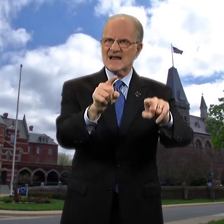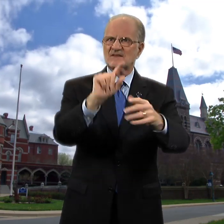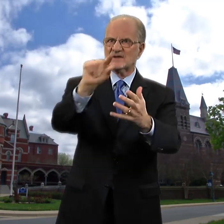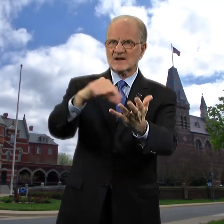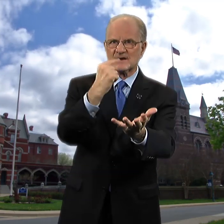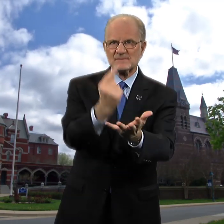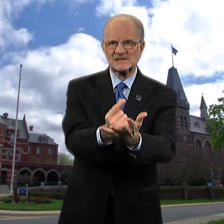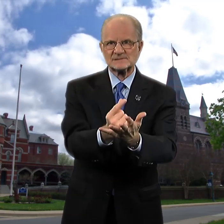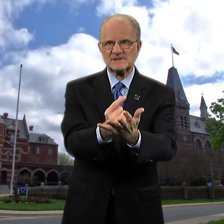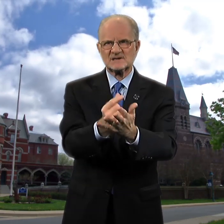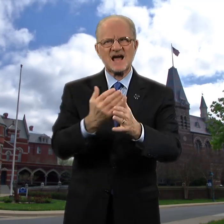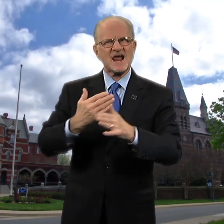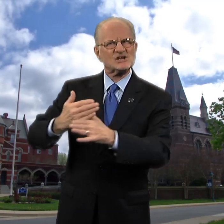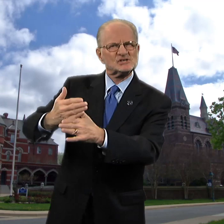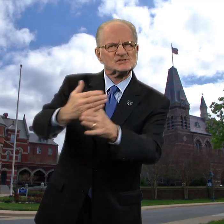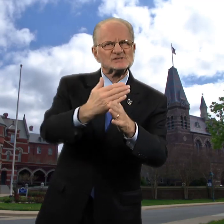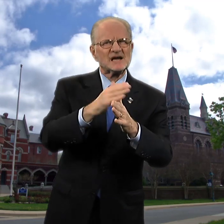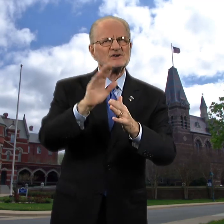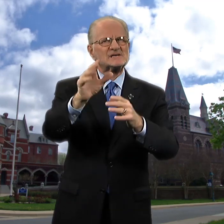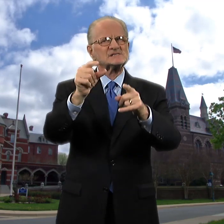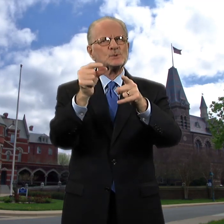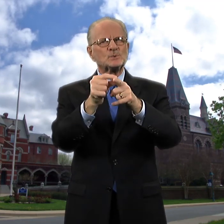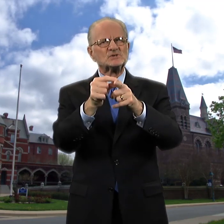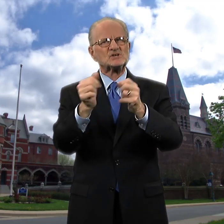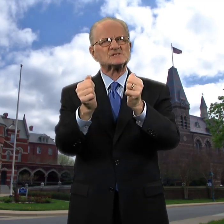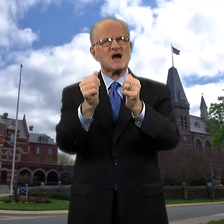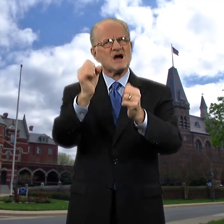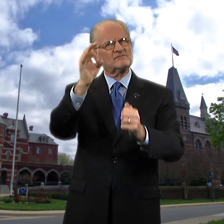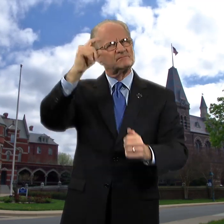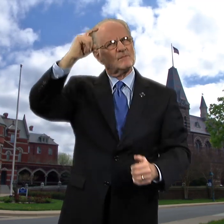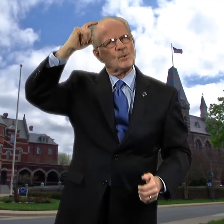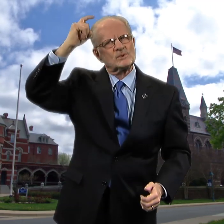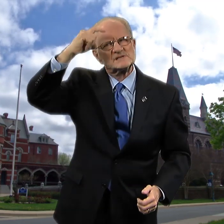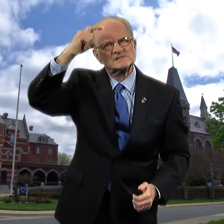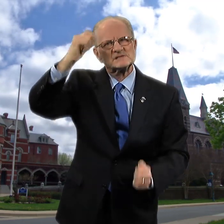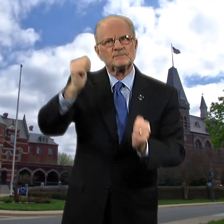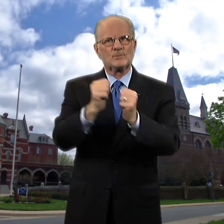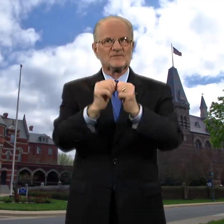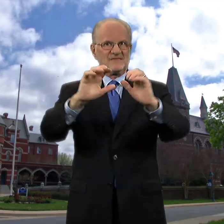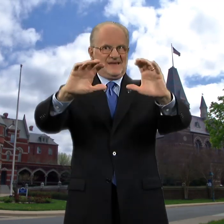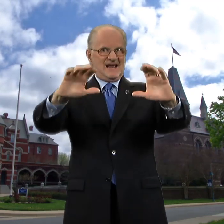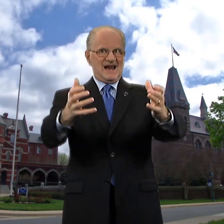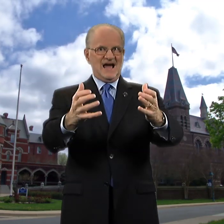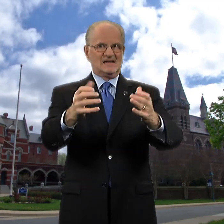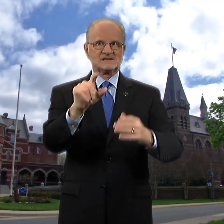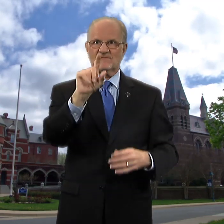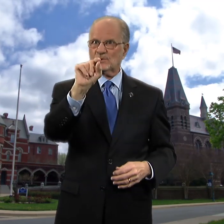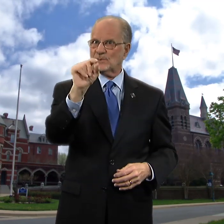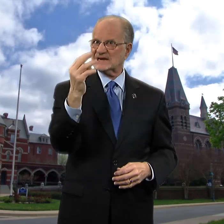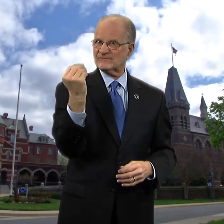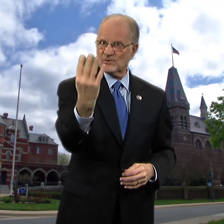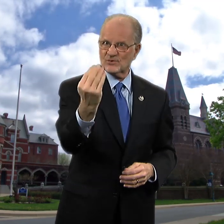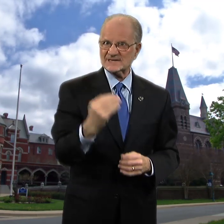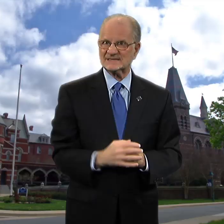and share his words of wisdom with the Class of 2014.